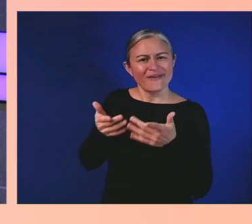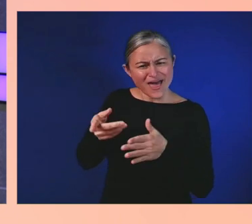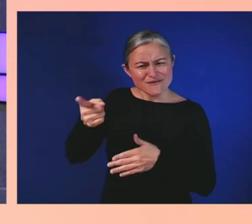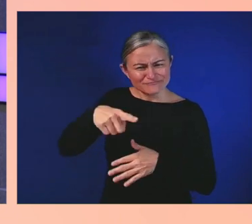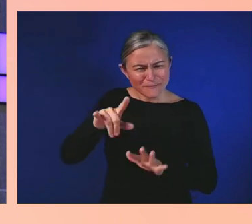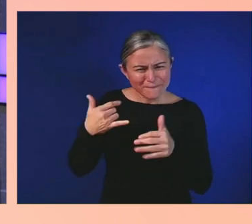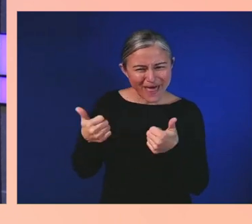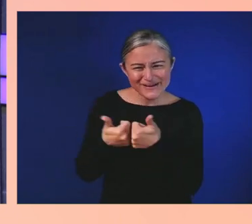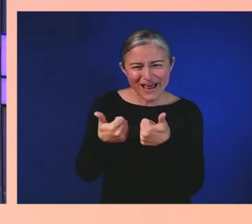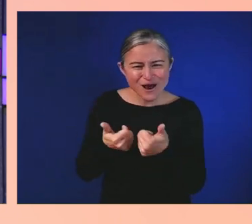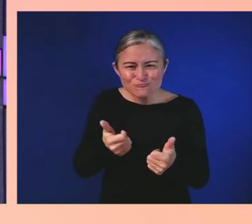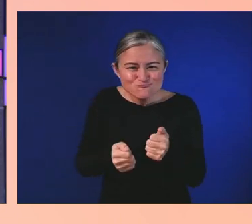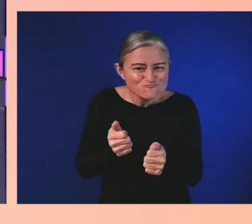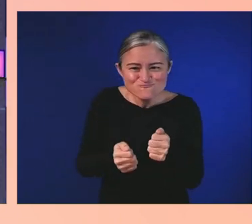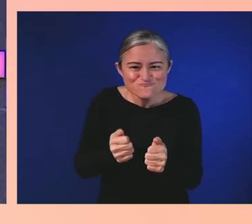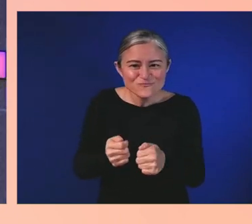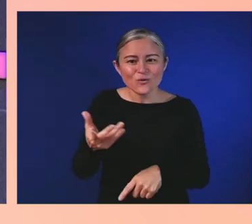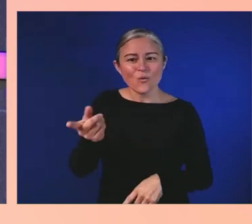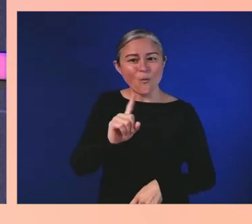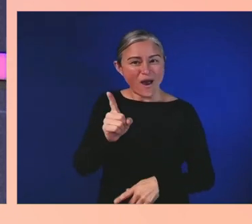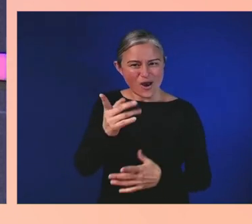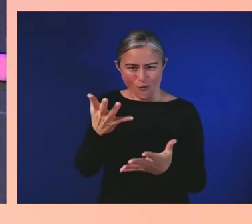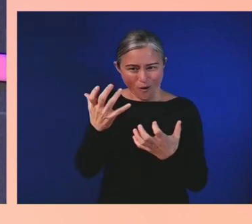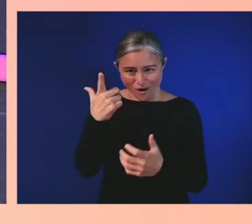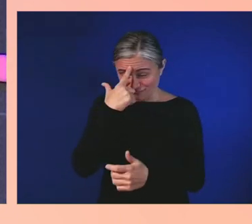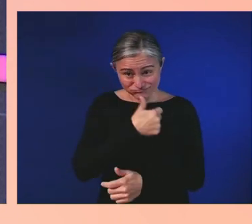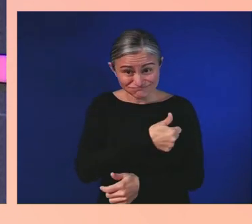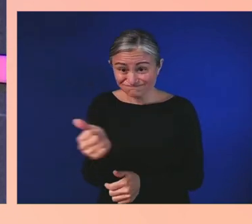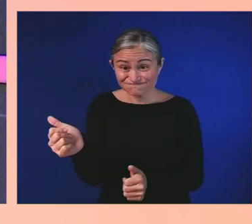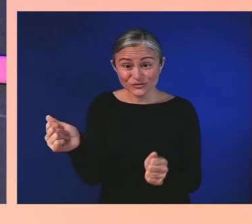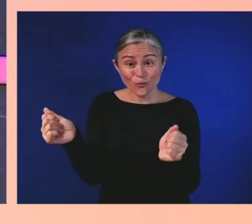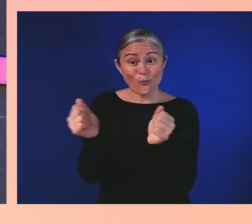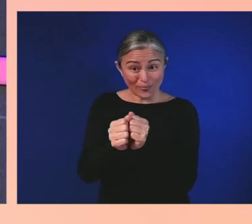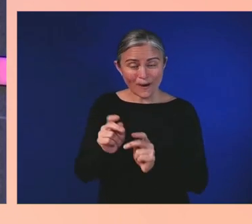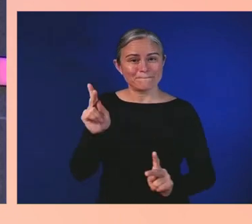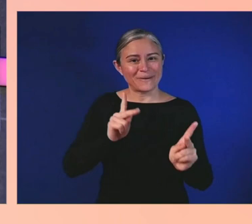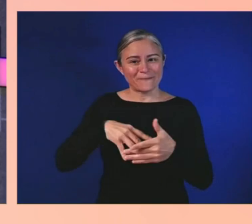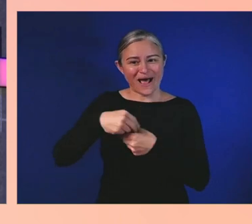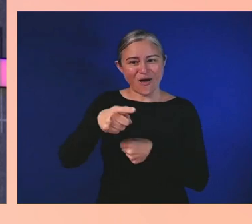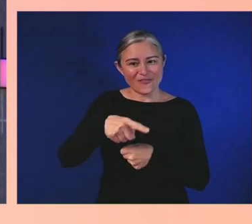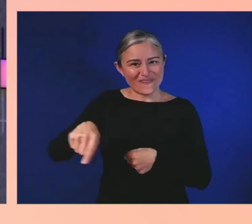with the people you want. With that in mind, we have to make Xbox a welcoming